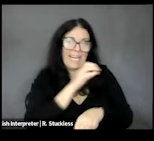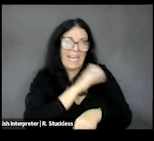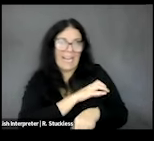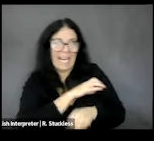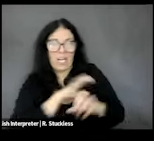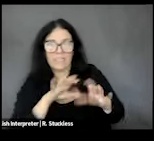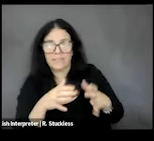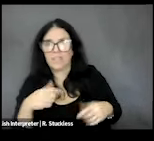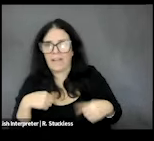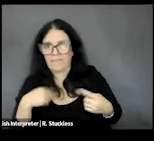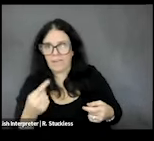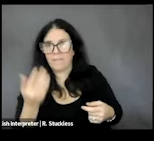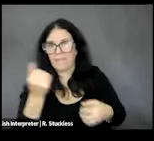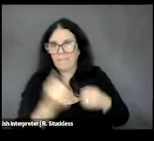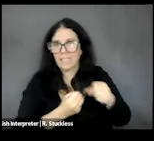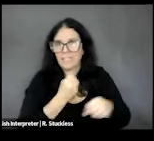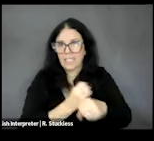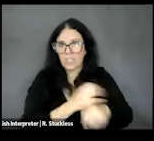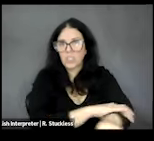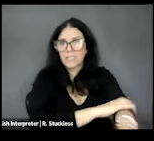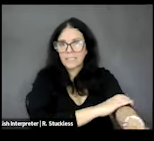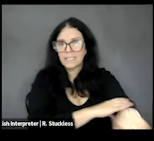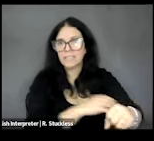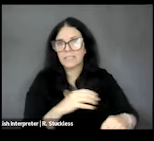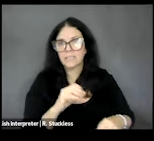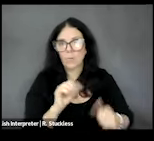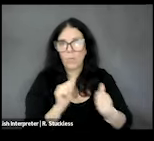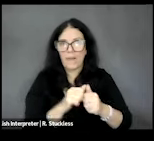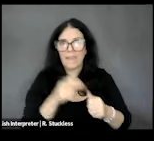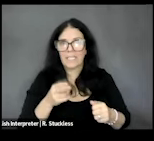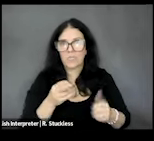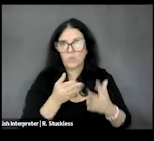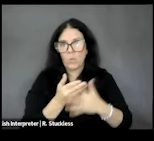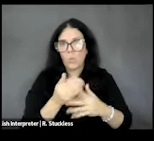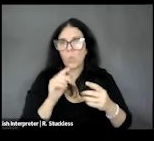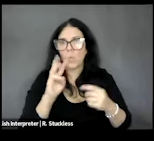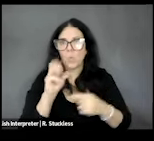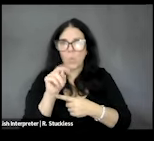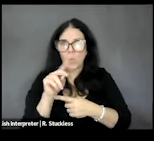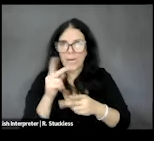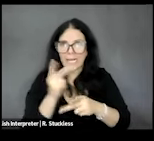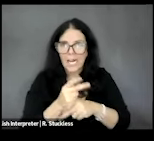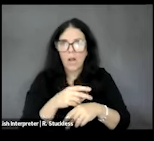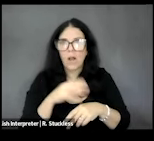now for about 15 years with a history through wound care oncology and now currently working in